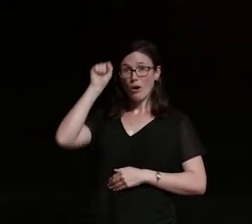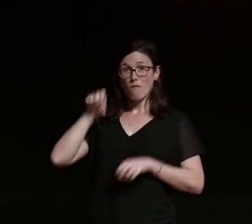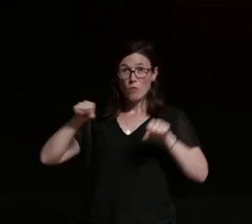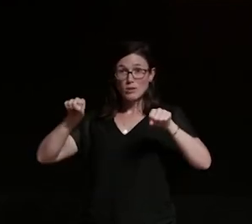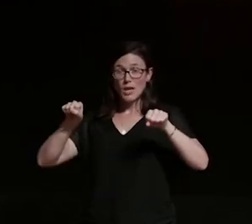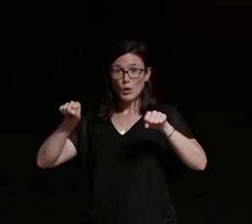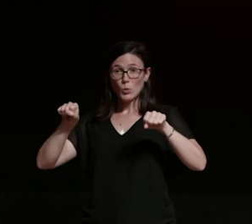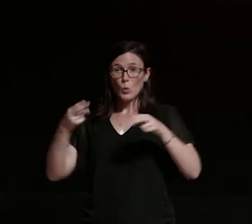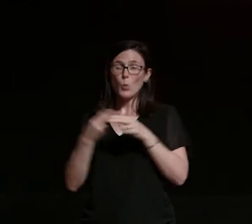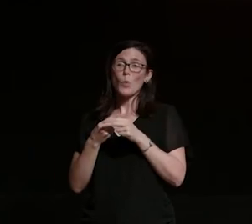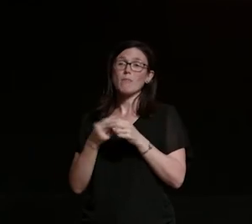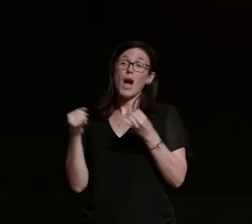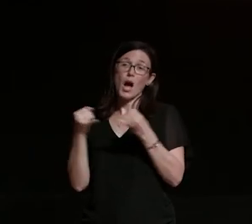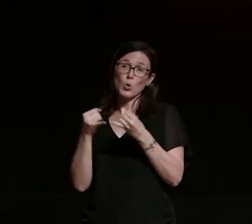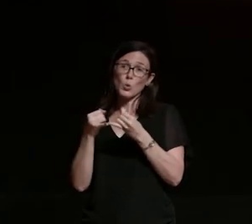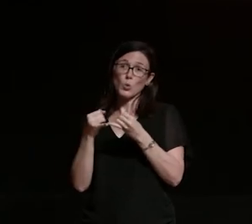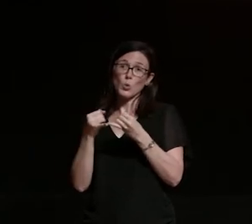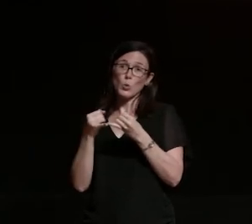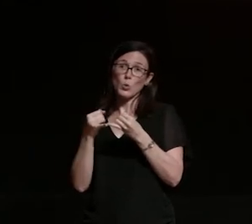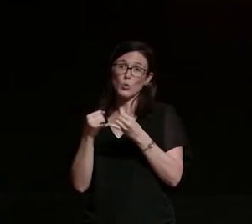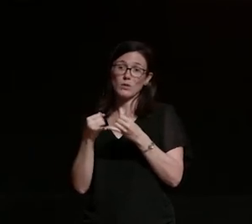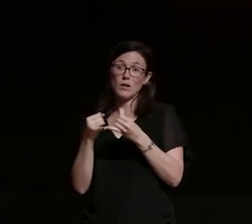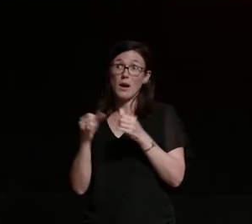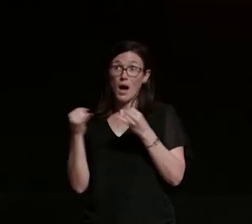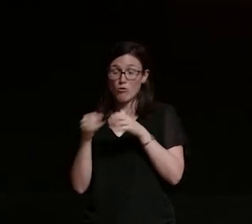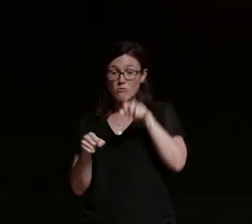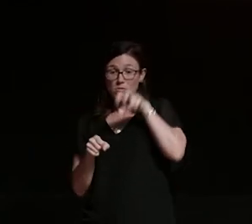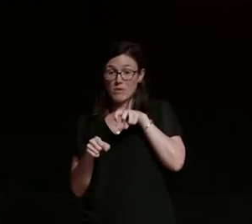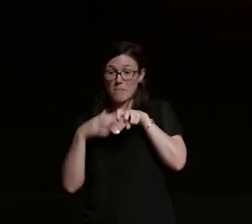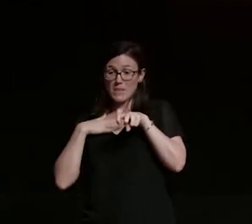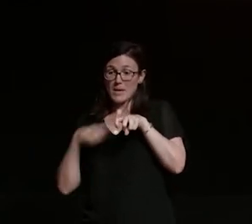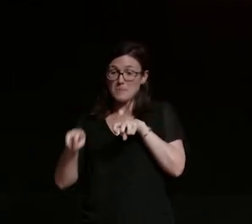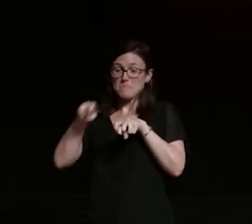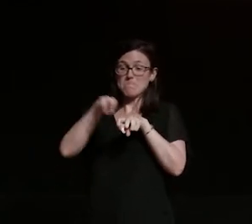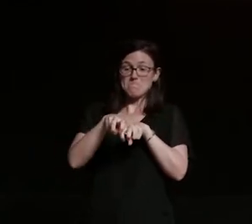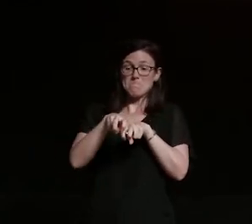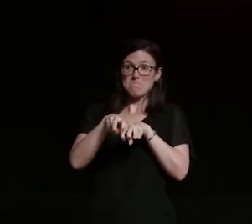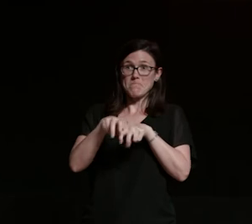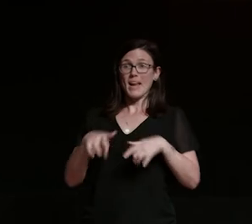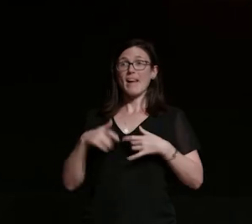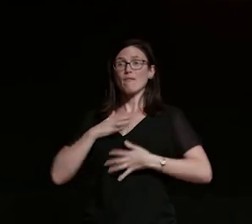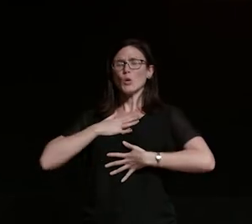he put me on the front instead of the back so i could feel the pressure he put my hands